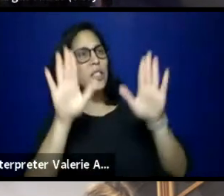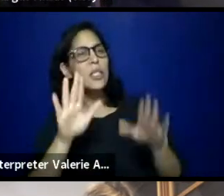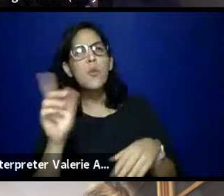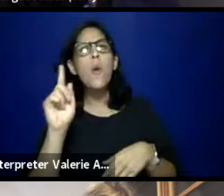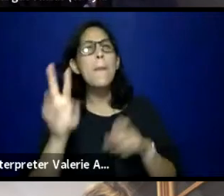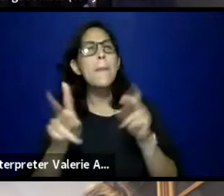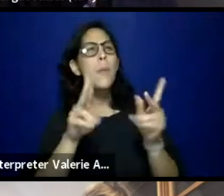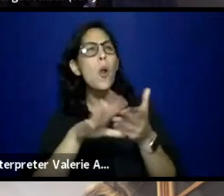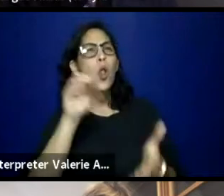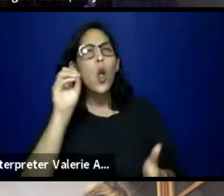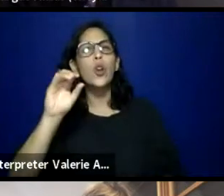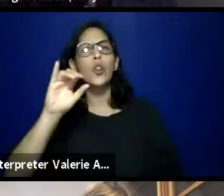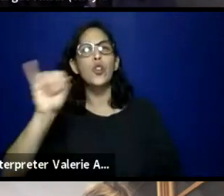Juvenilia Collective, you can find us at